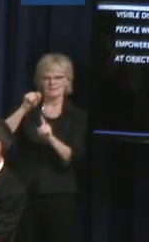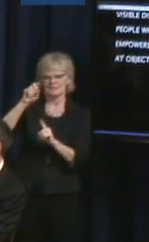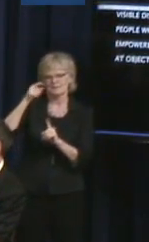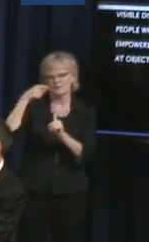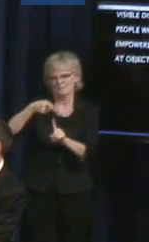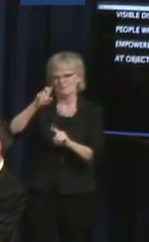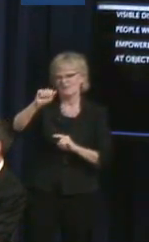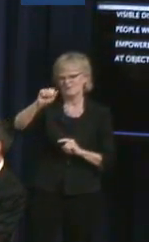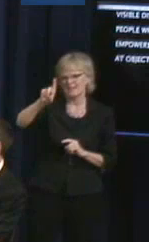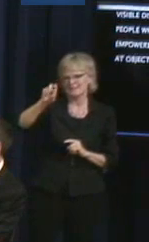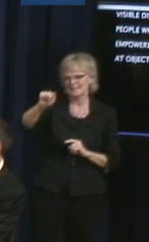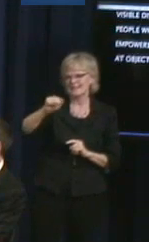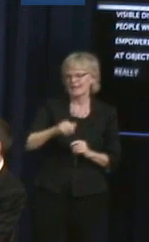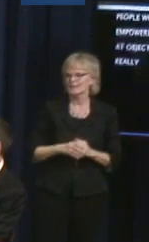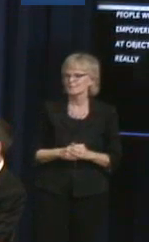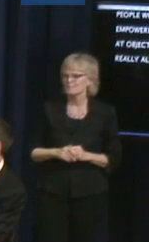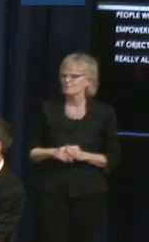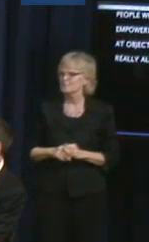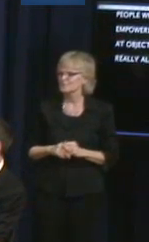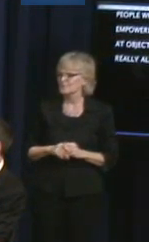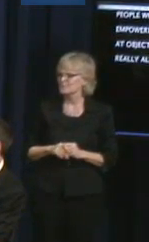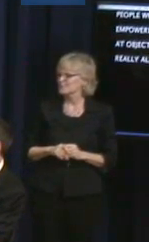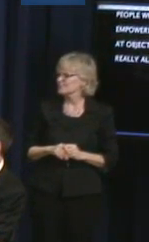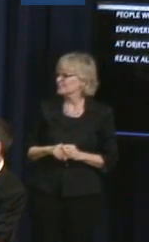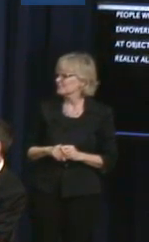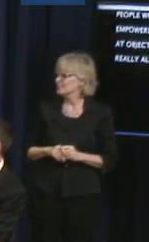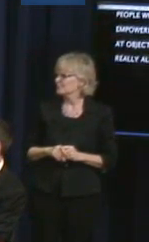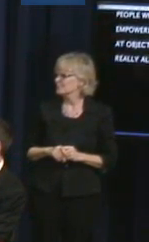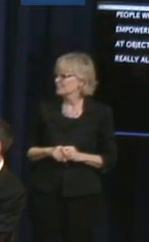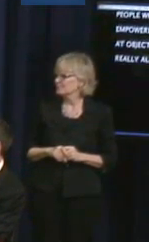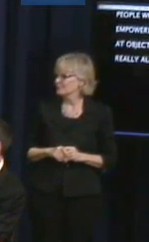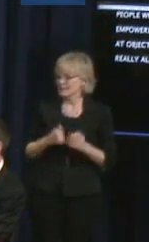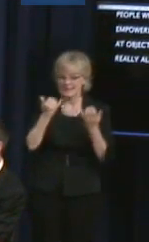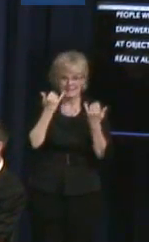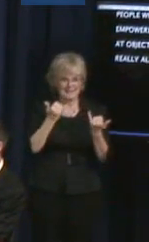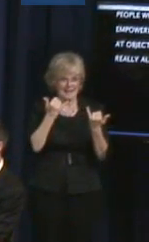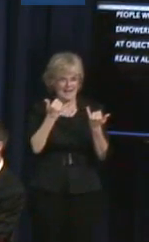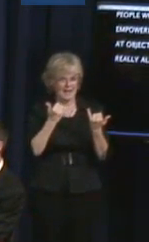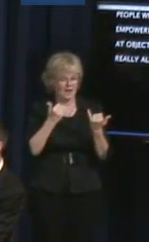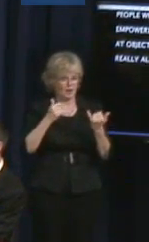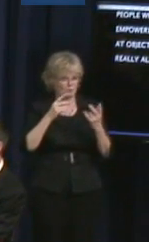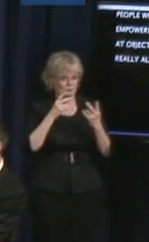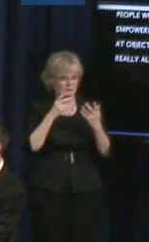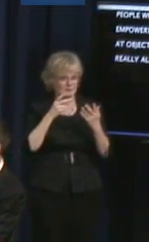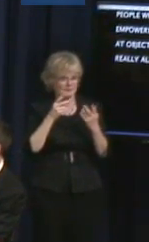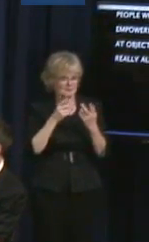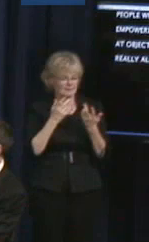And we're looking I think now at a very interesting set of dynamics.